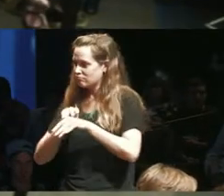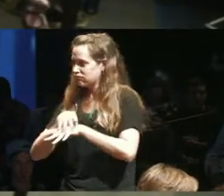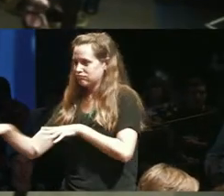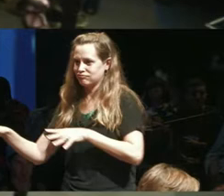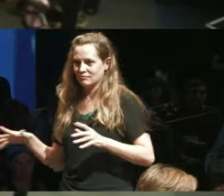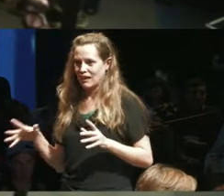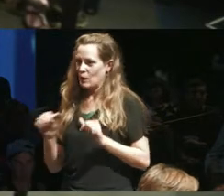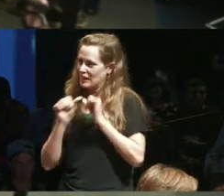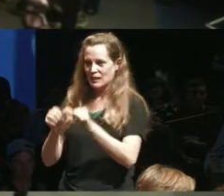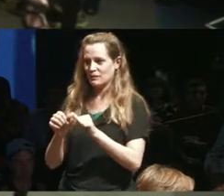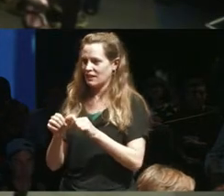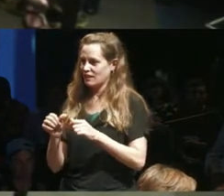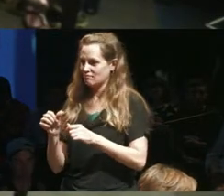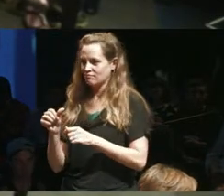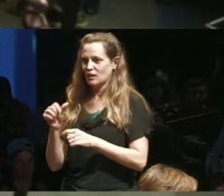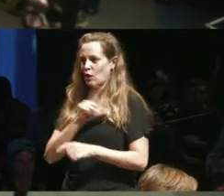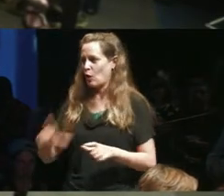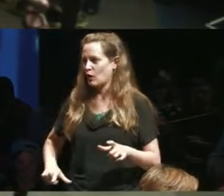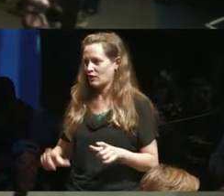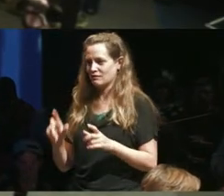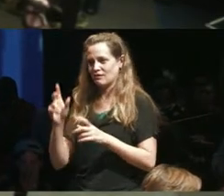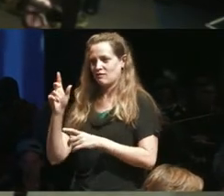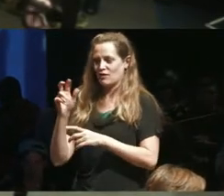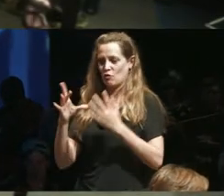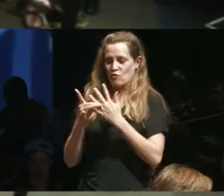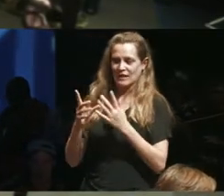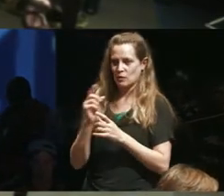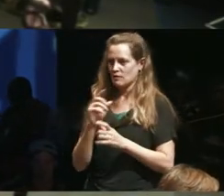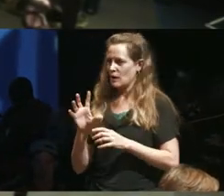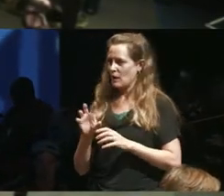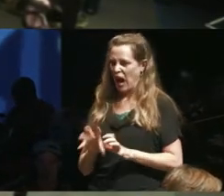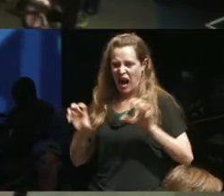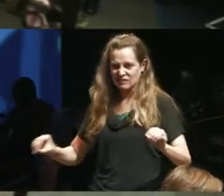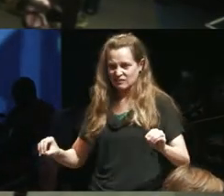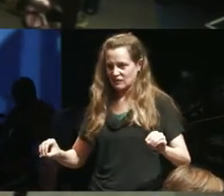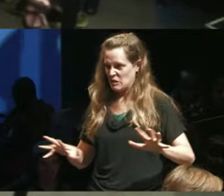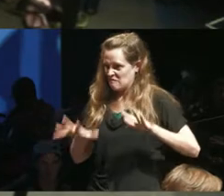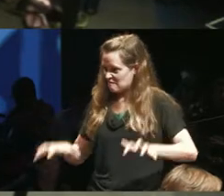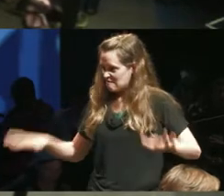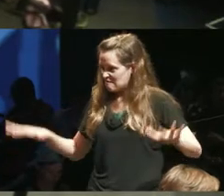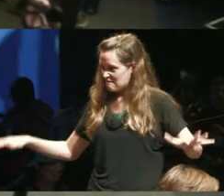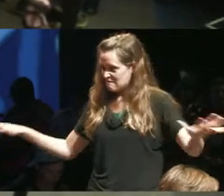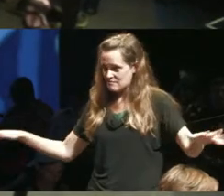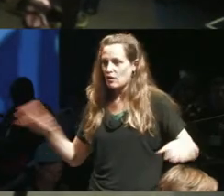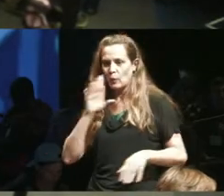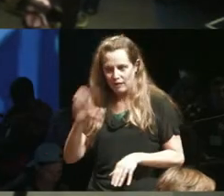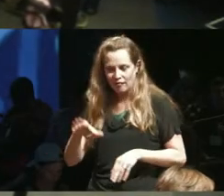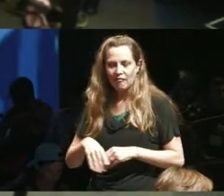the rings' thing going and it's and I'm for that knowledge we can and aren't